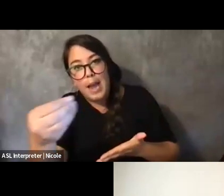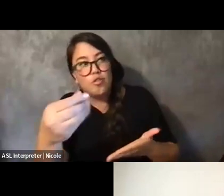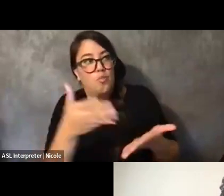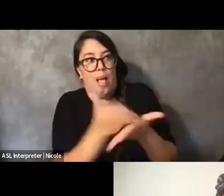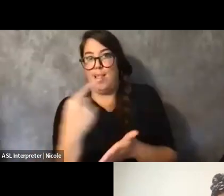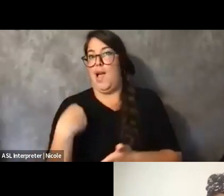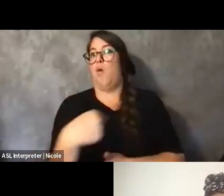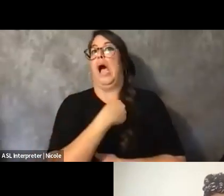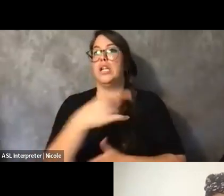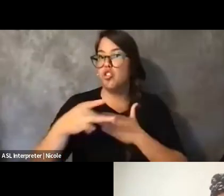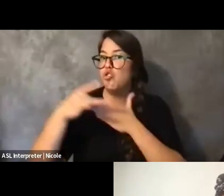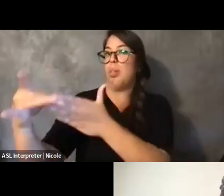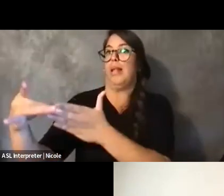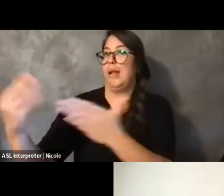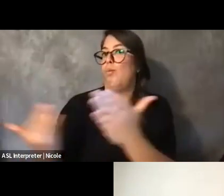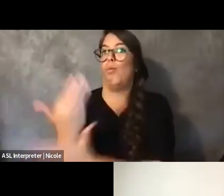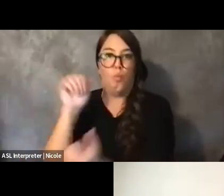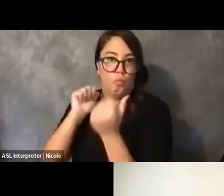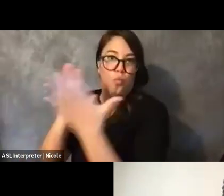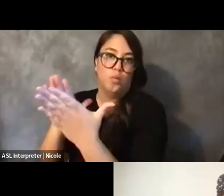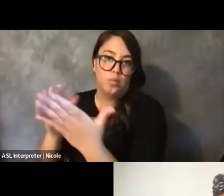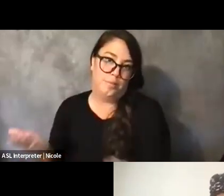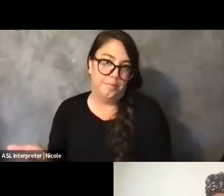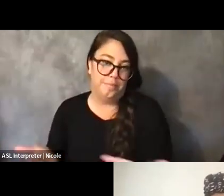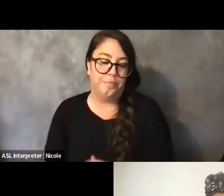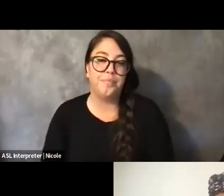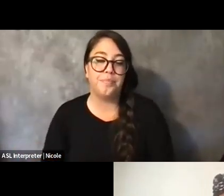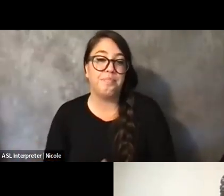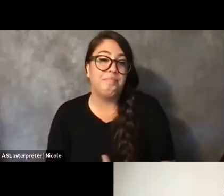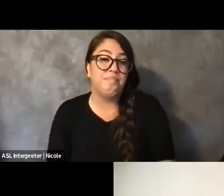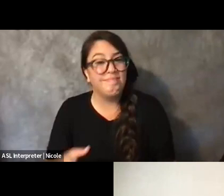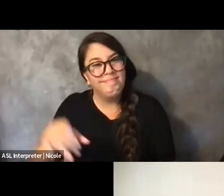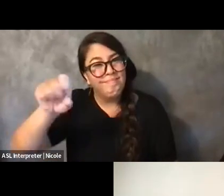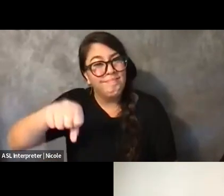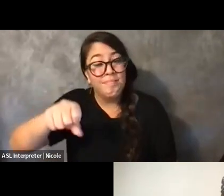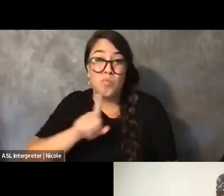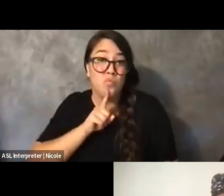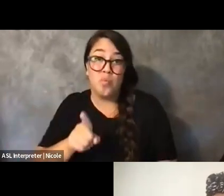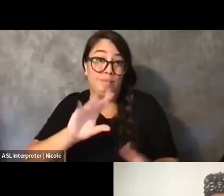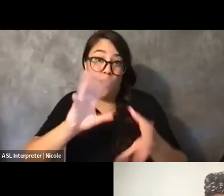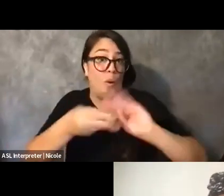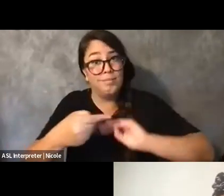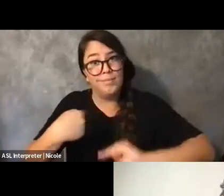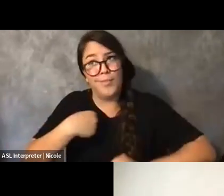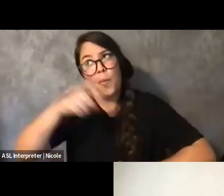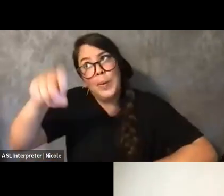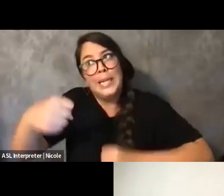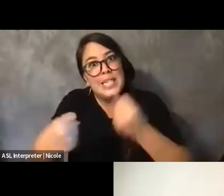But yeah, ultimately, yeah, we just need the support and all we need is the funding